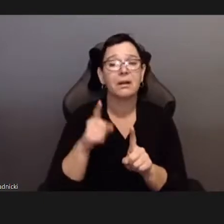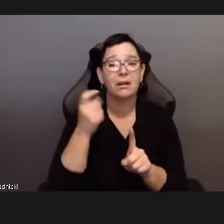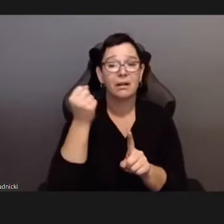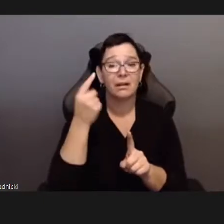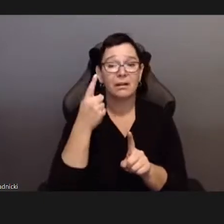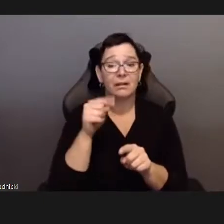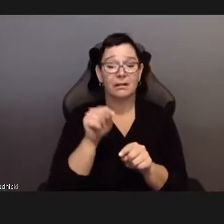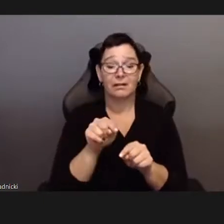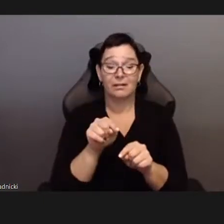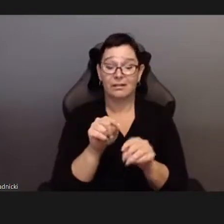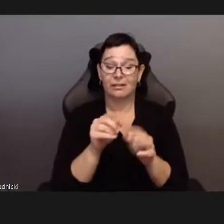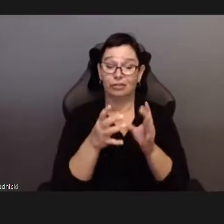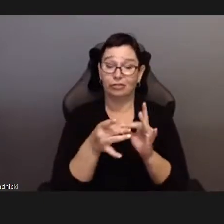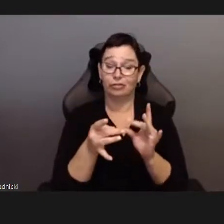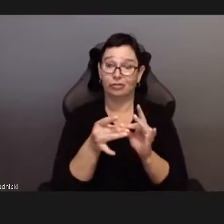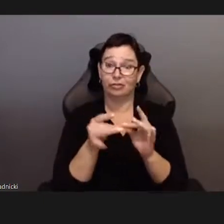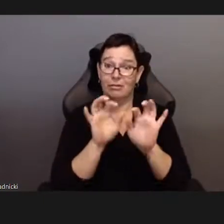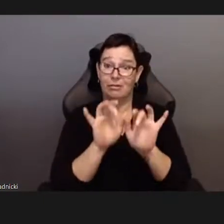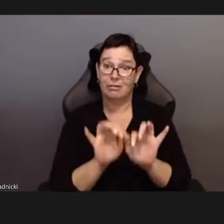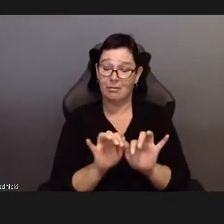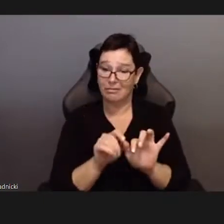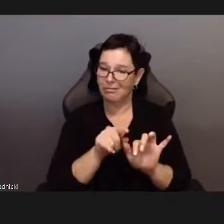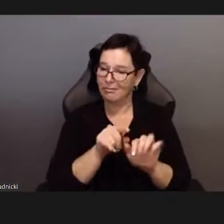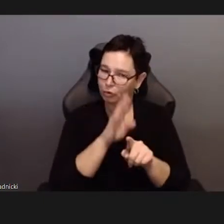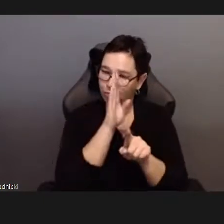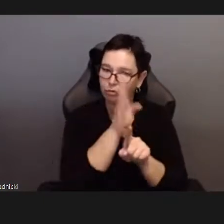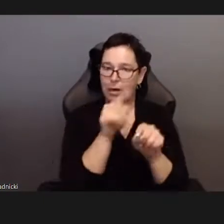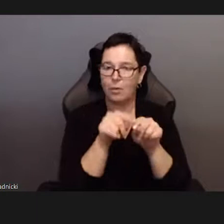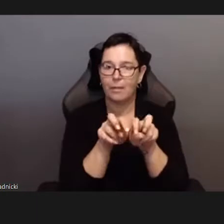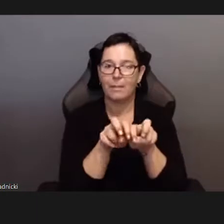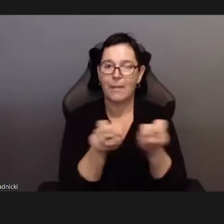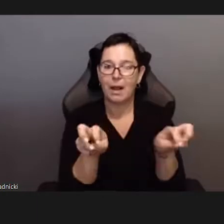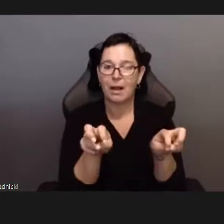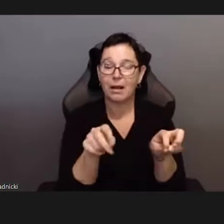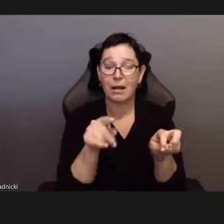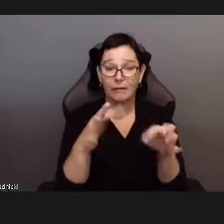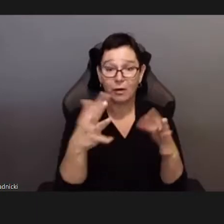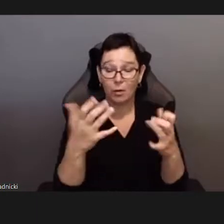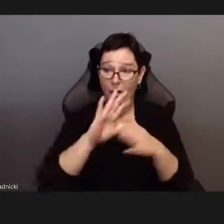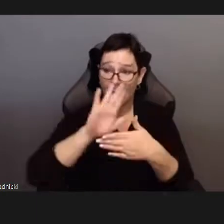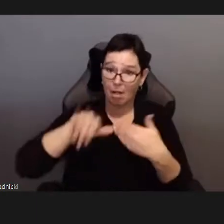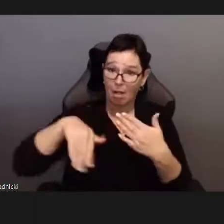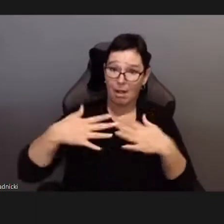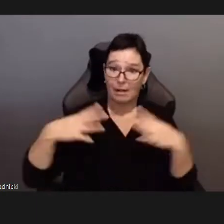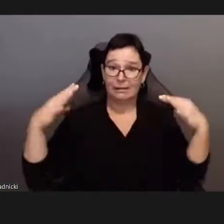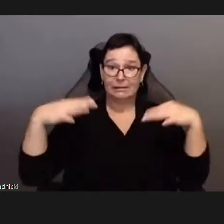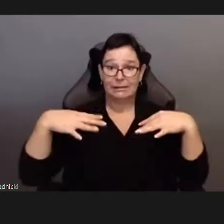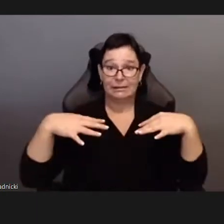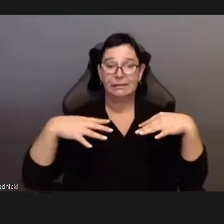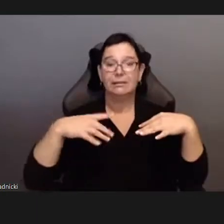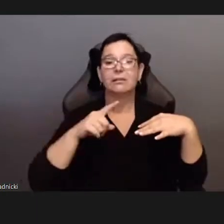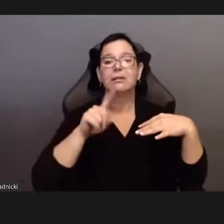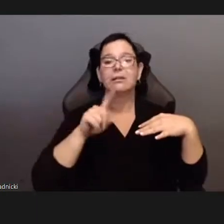Feel free to use the chat box to ask questions, and to chat with fellow attendees.